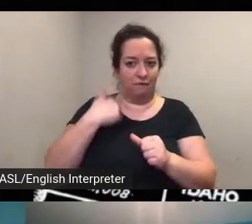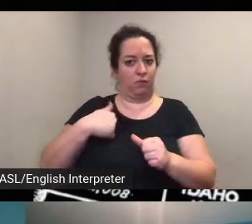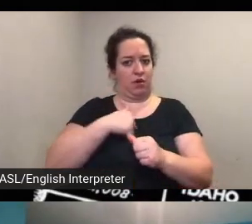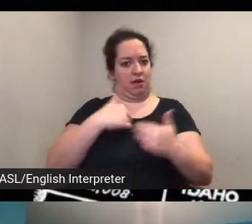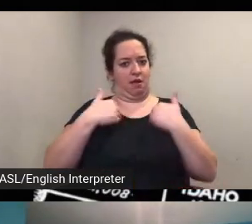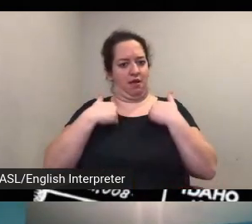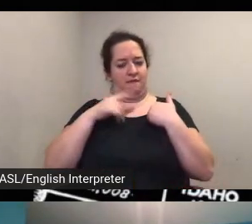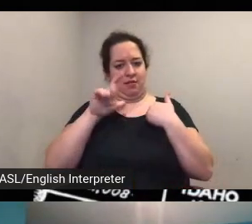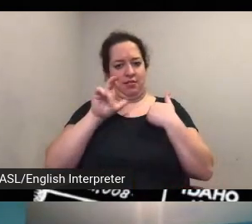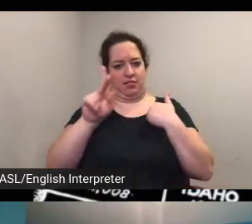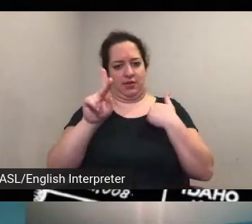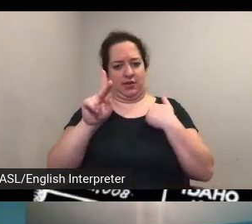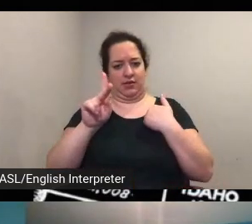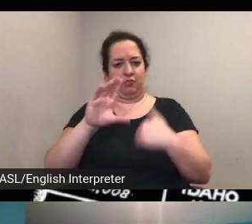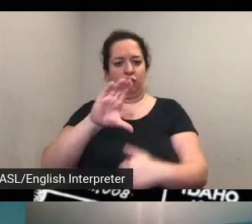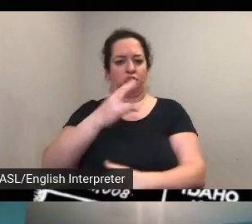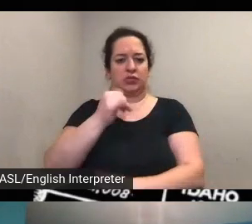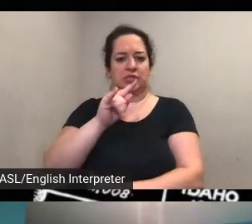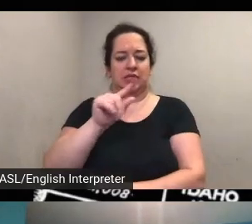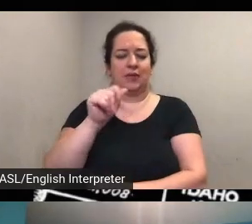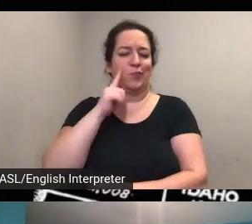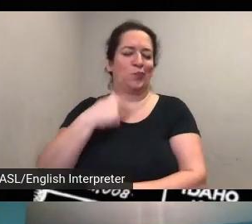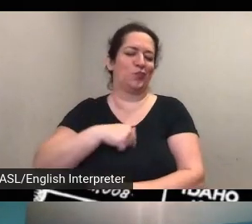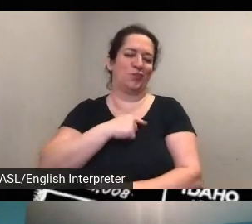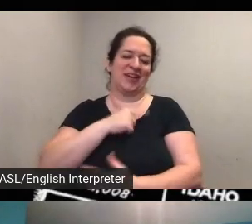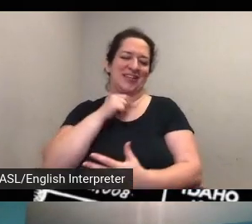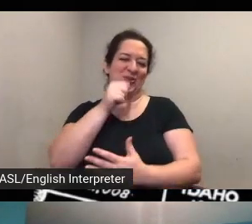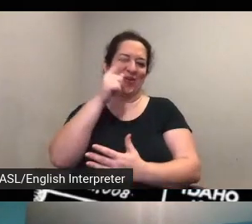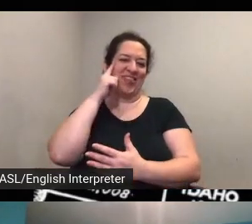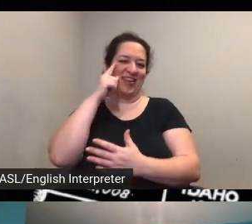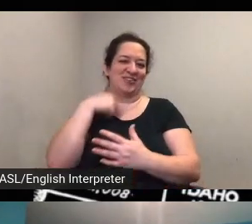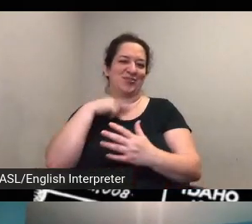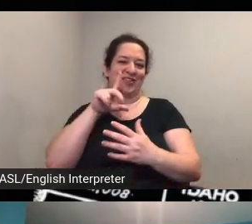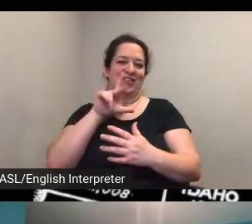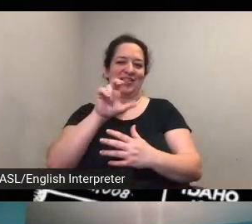i don't think a link to the page in general i think just to the specific